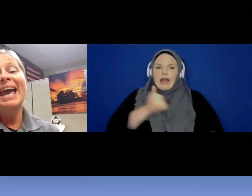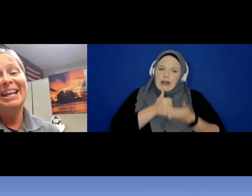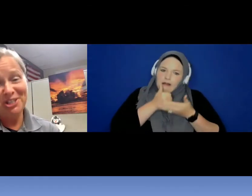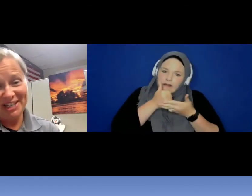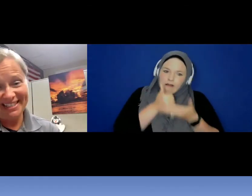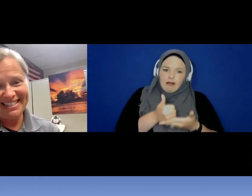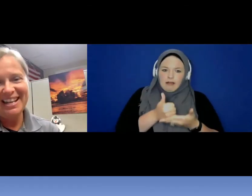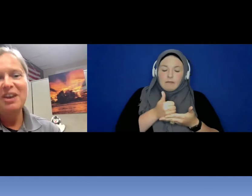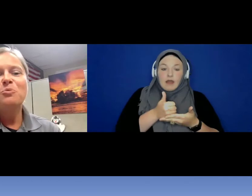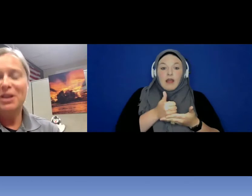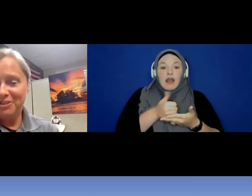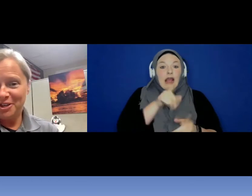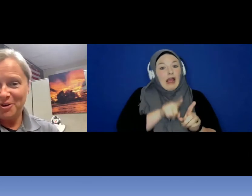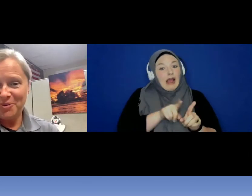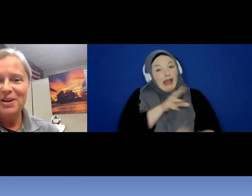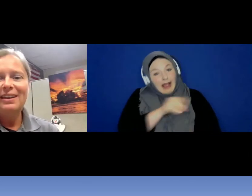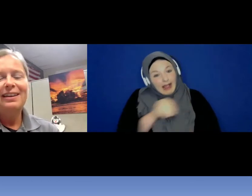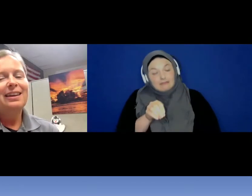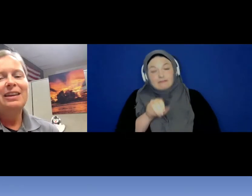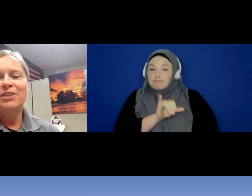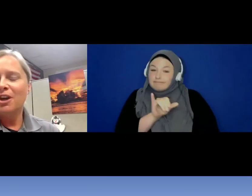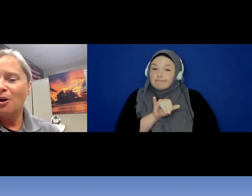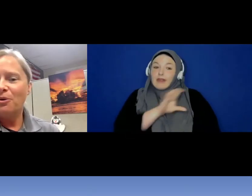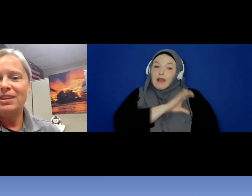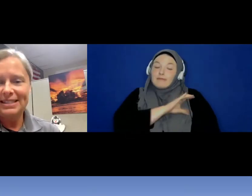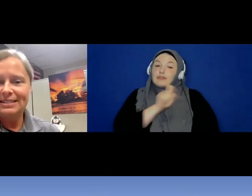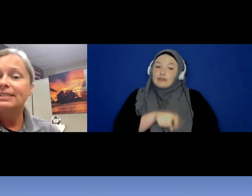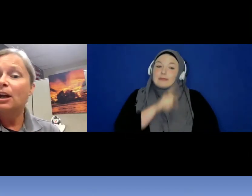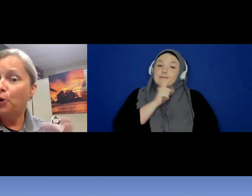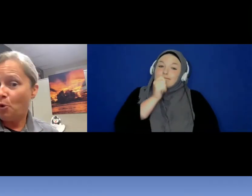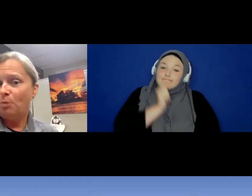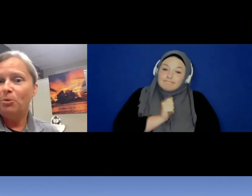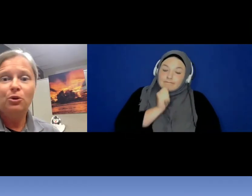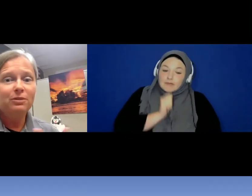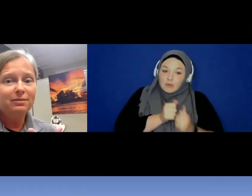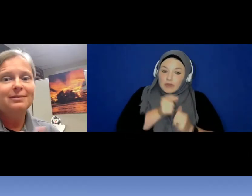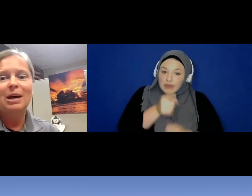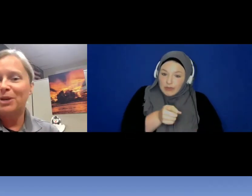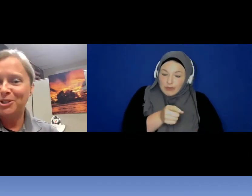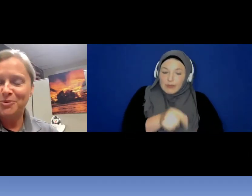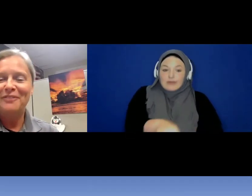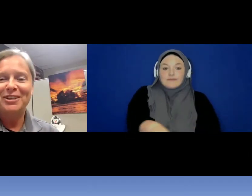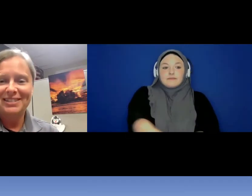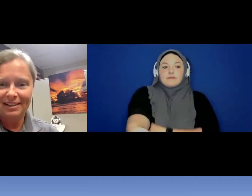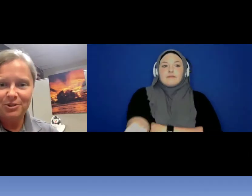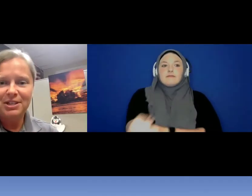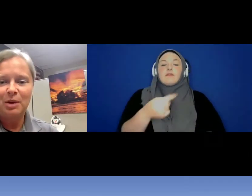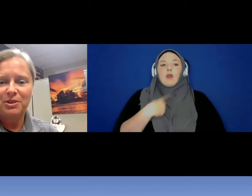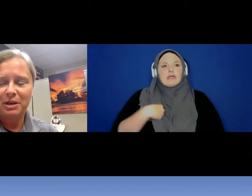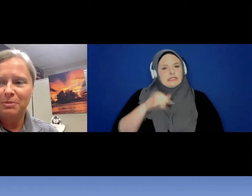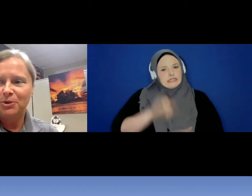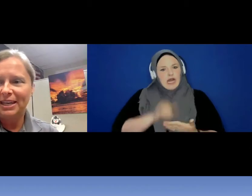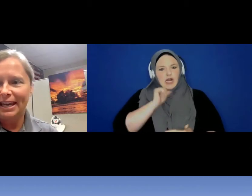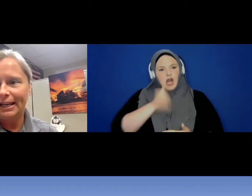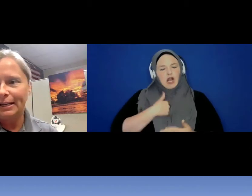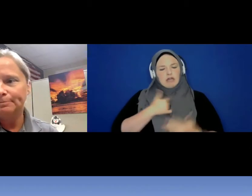patient with you even though this isn't our normal that we do every single day with communicating.